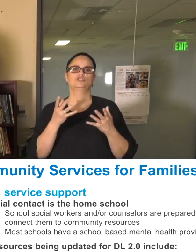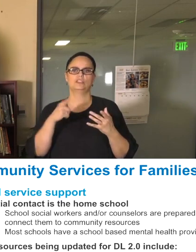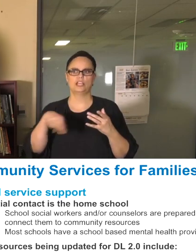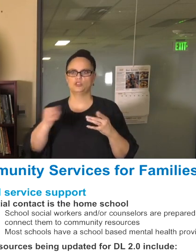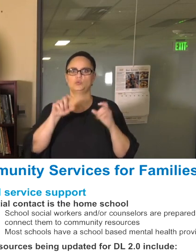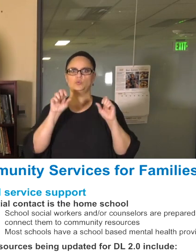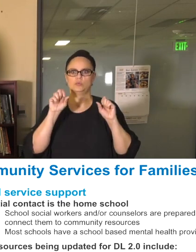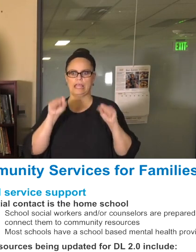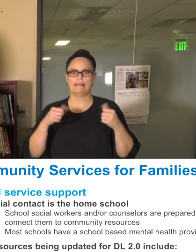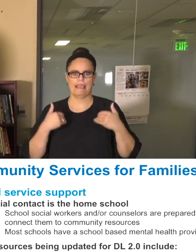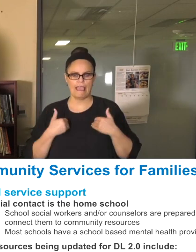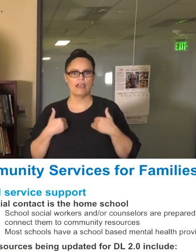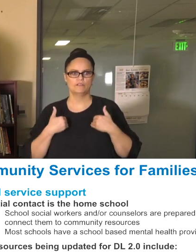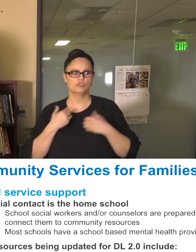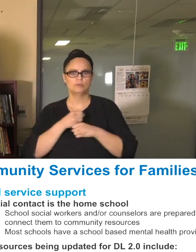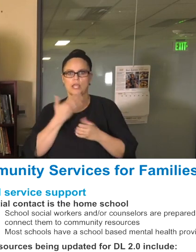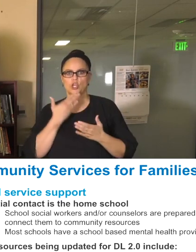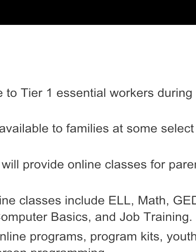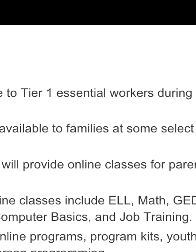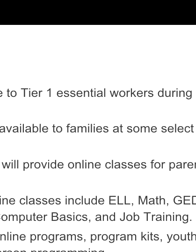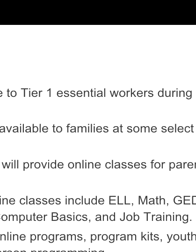or the request for support that you need.